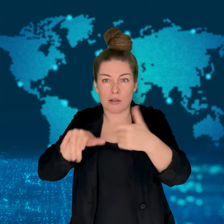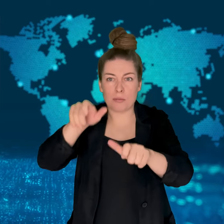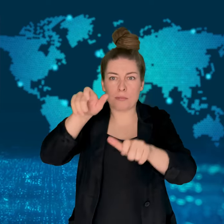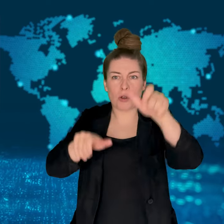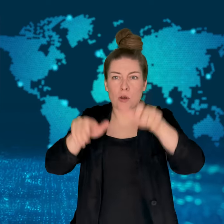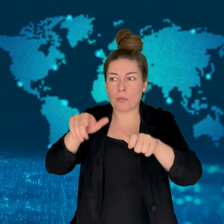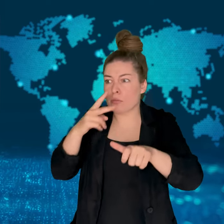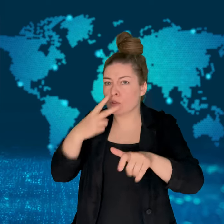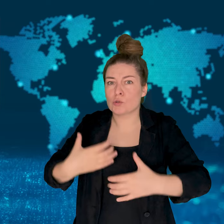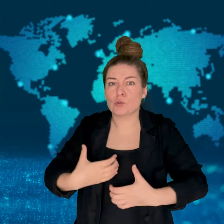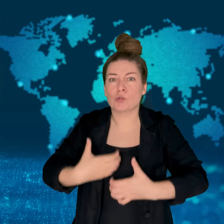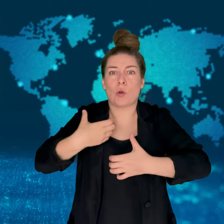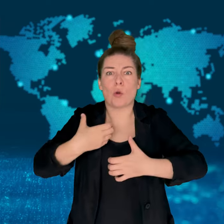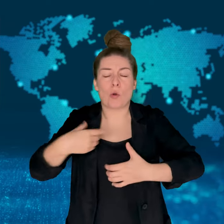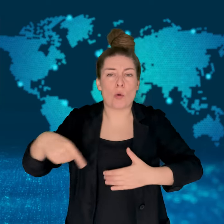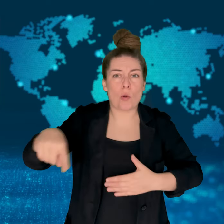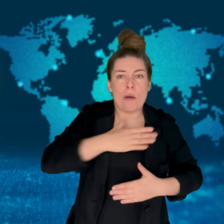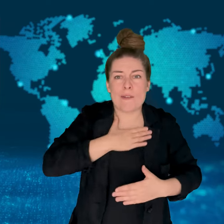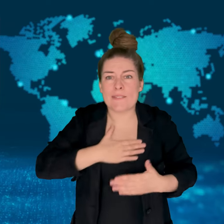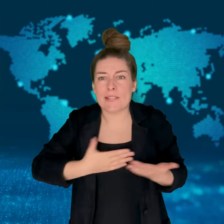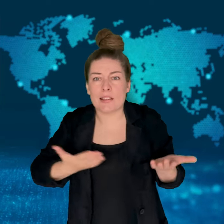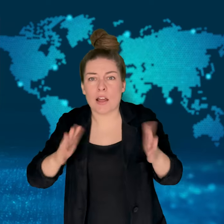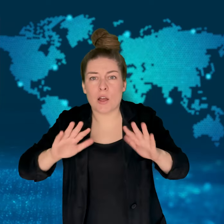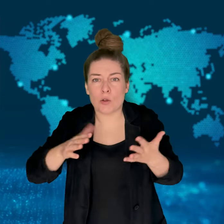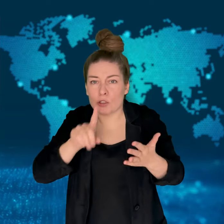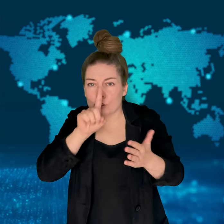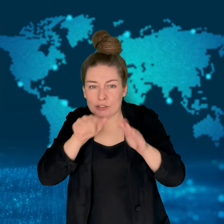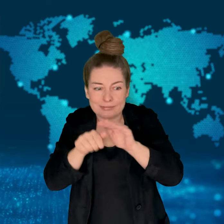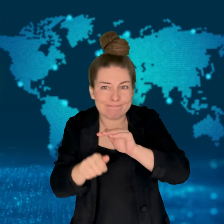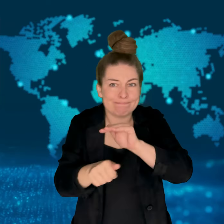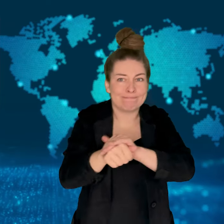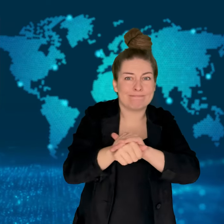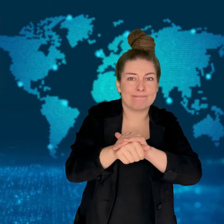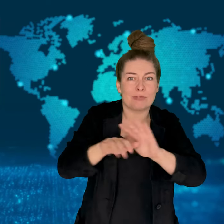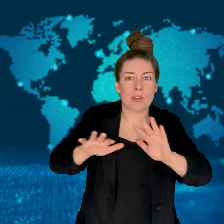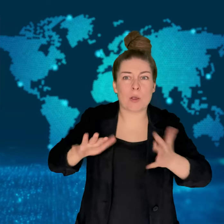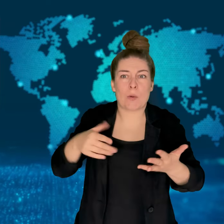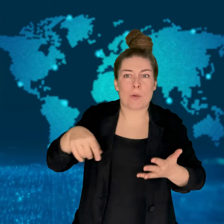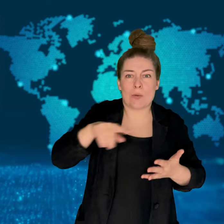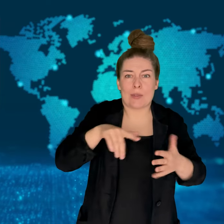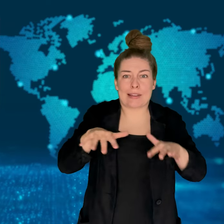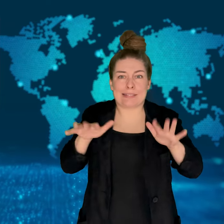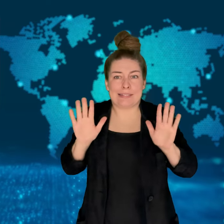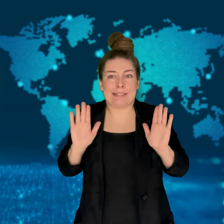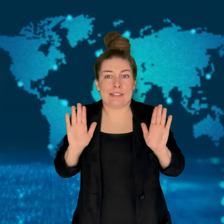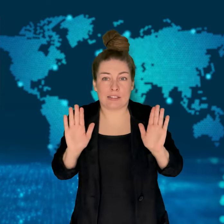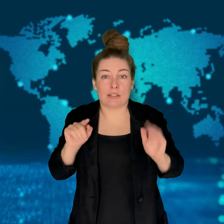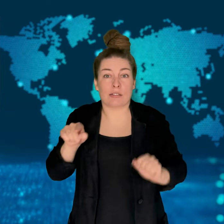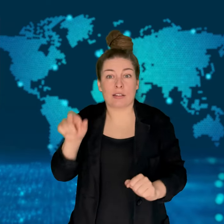The mall was packed. People tried to hide and blockade themselves in shops.